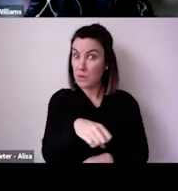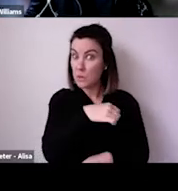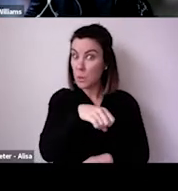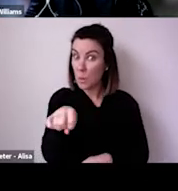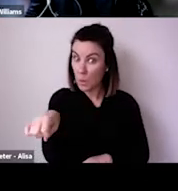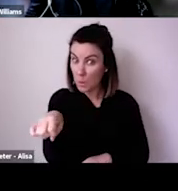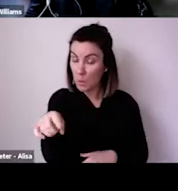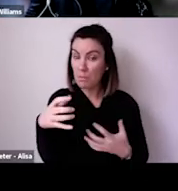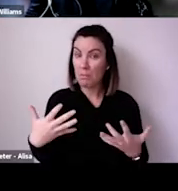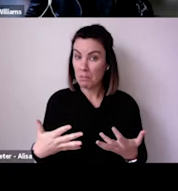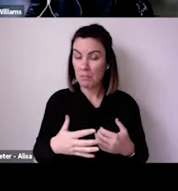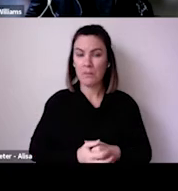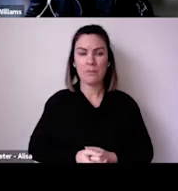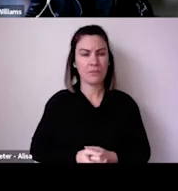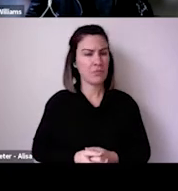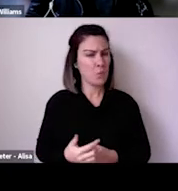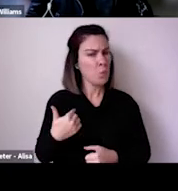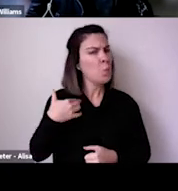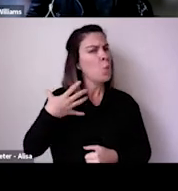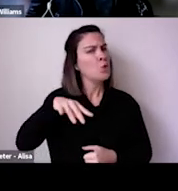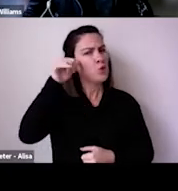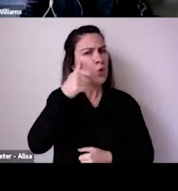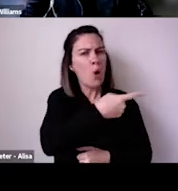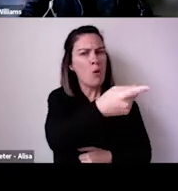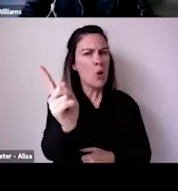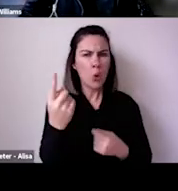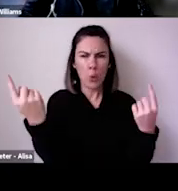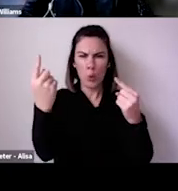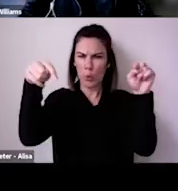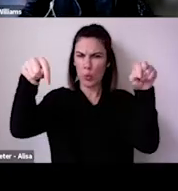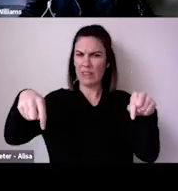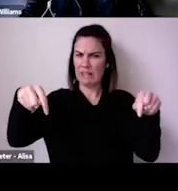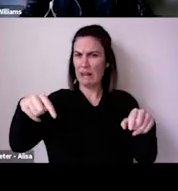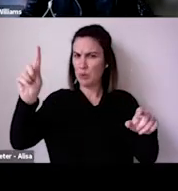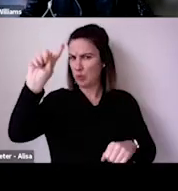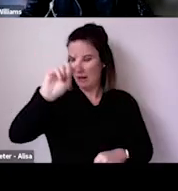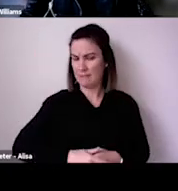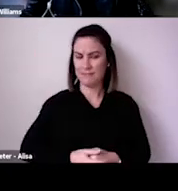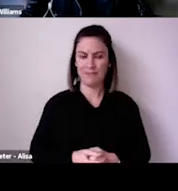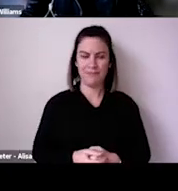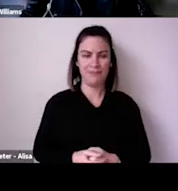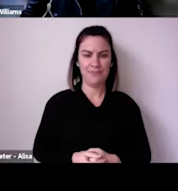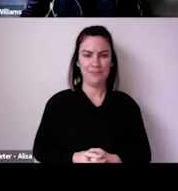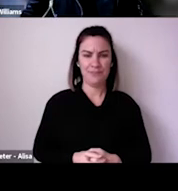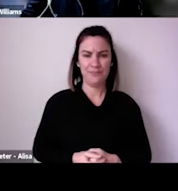Thanks, Rebecca, and hello. Good morning, everyone. It's lovely to be with you today.